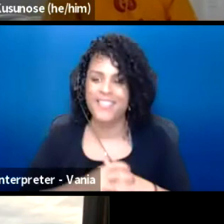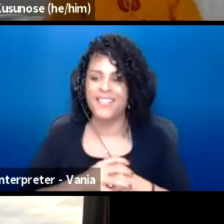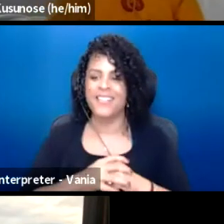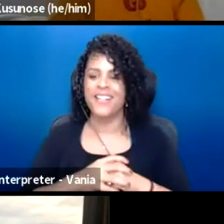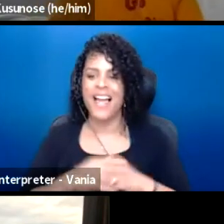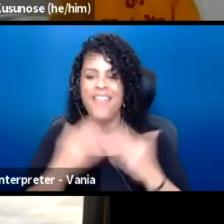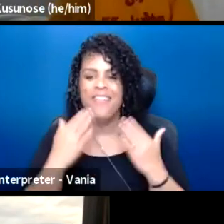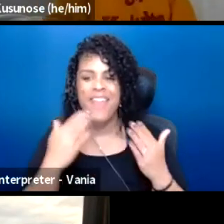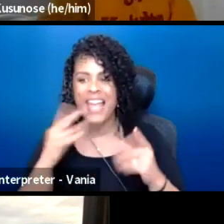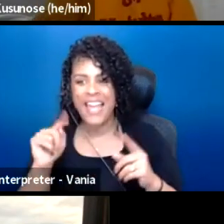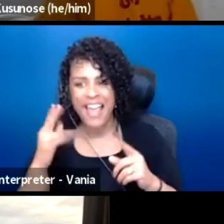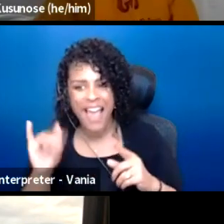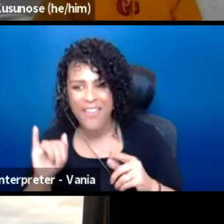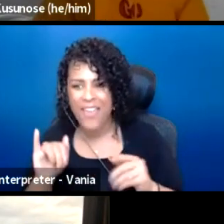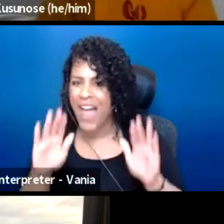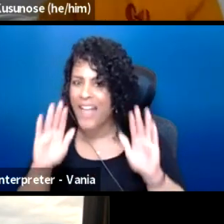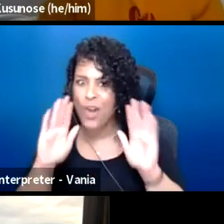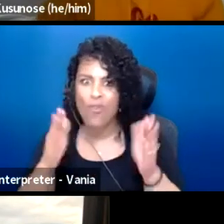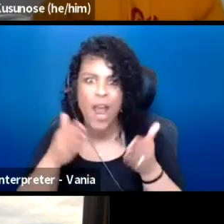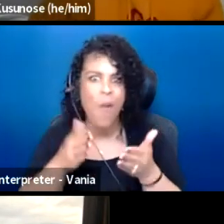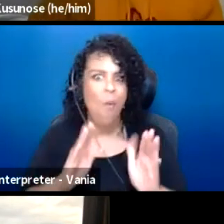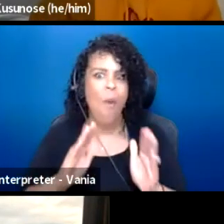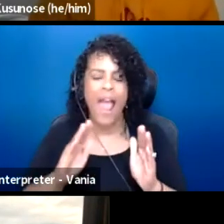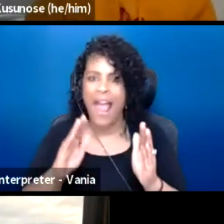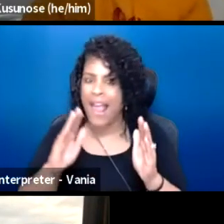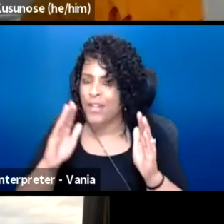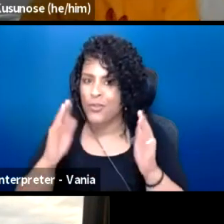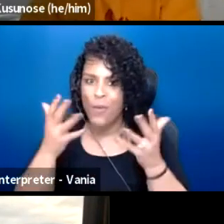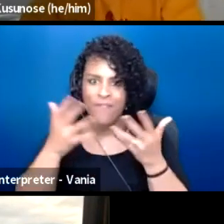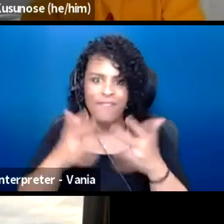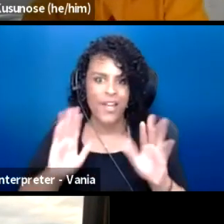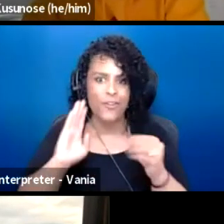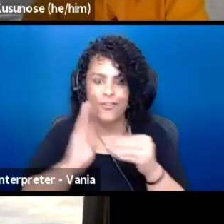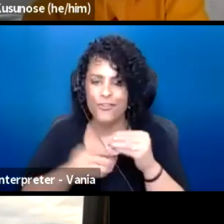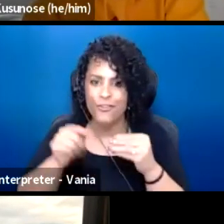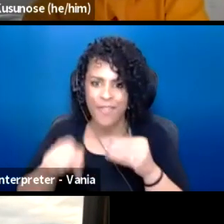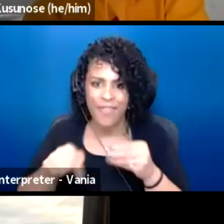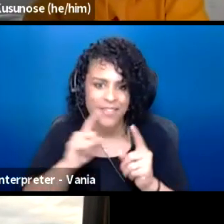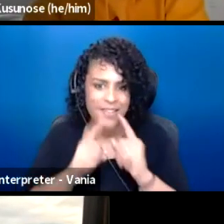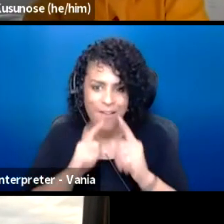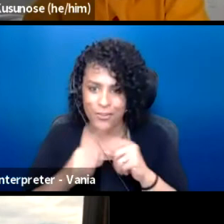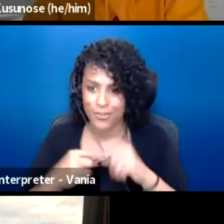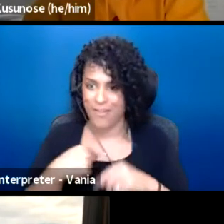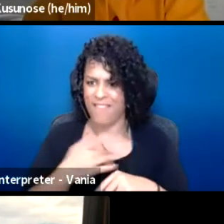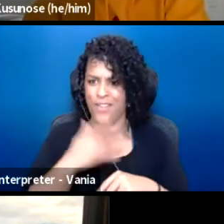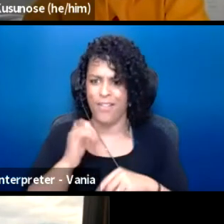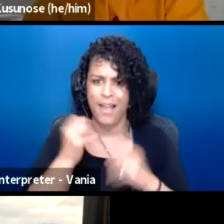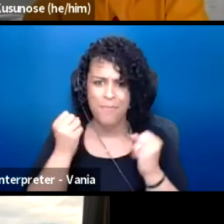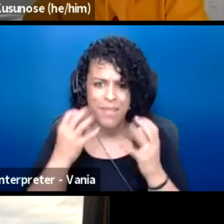That is such a great way to wrap up this conversation. I feel like there are so many more ideas